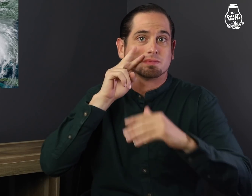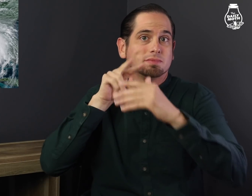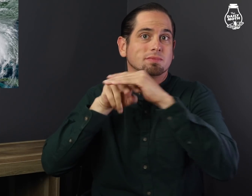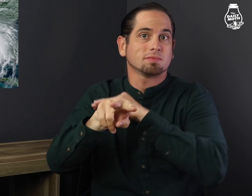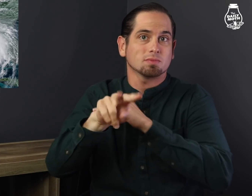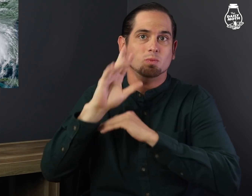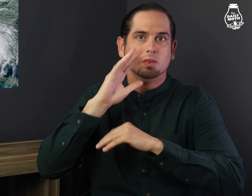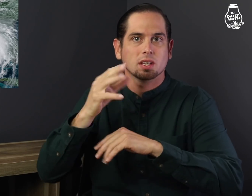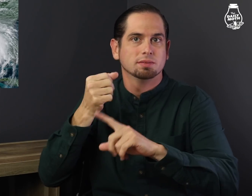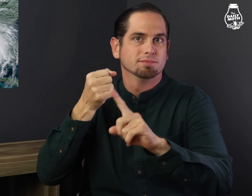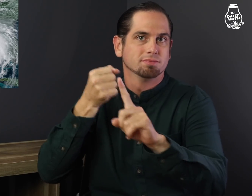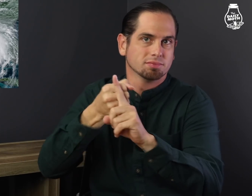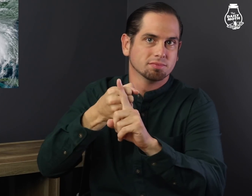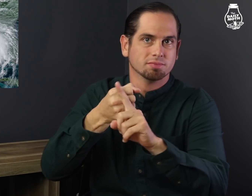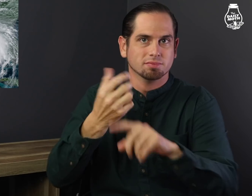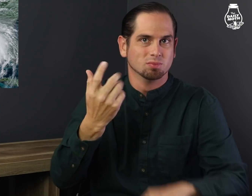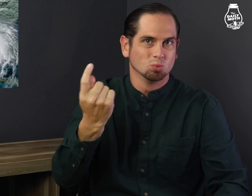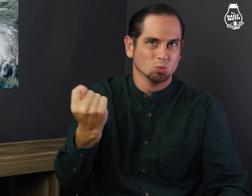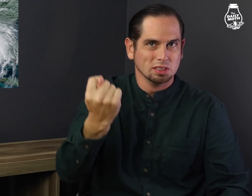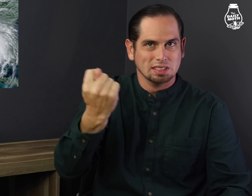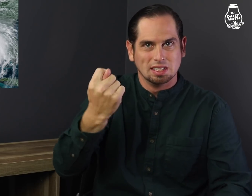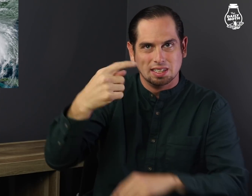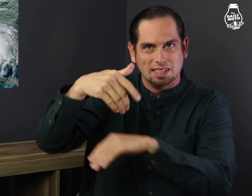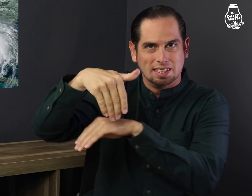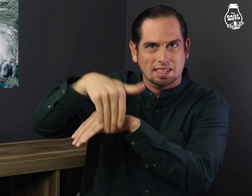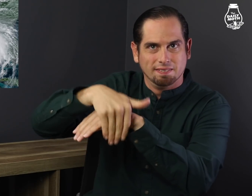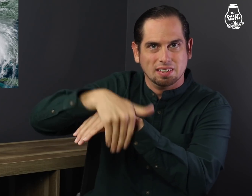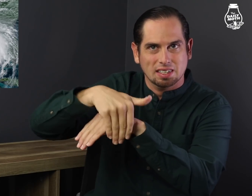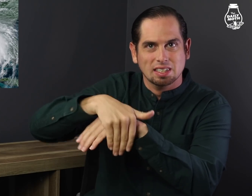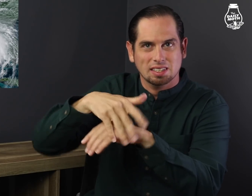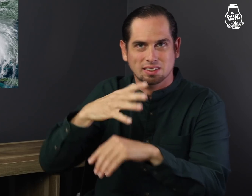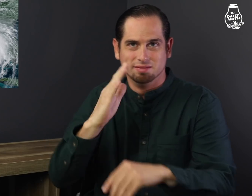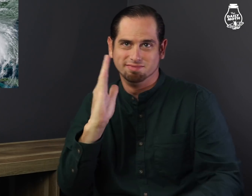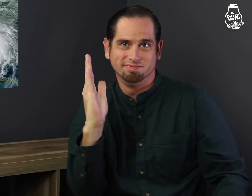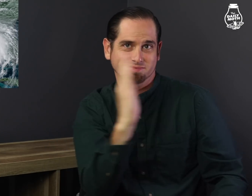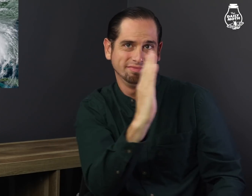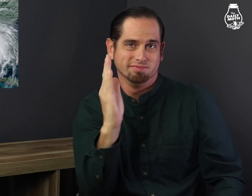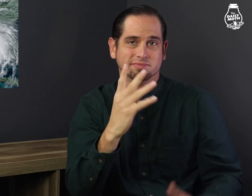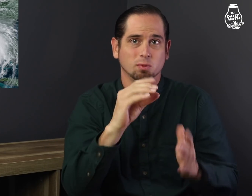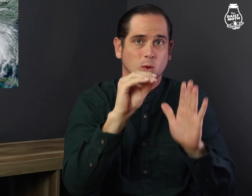It is forecast to make landfall Tuesday evening in the range